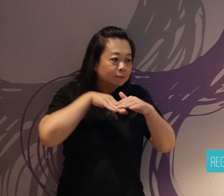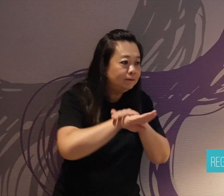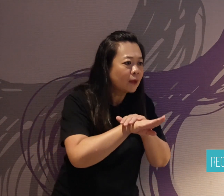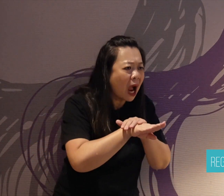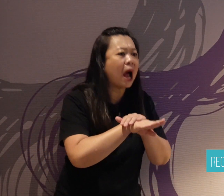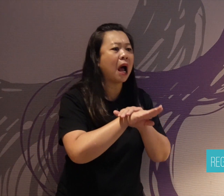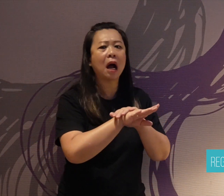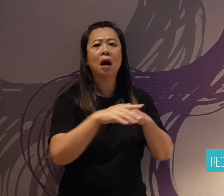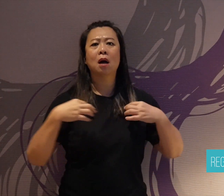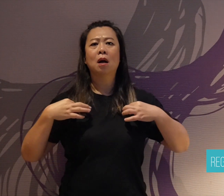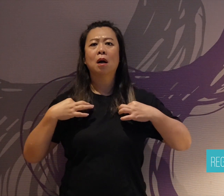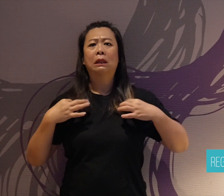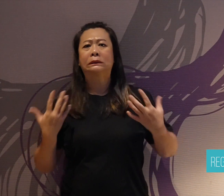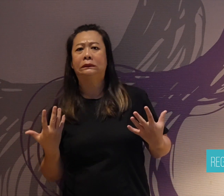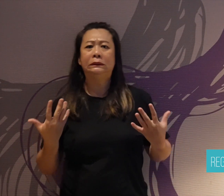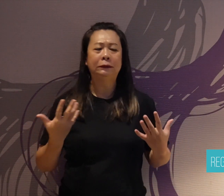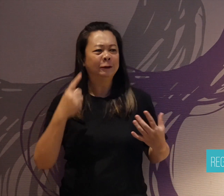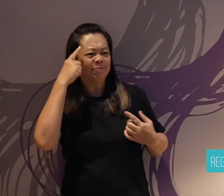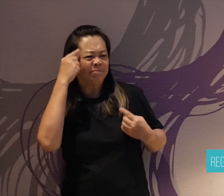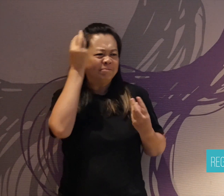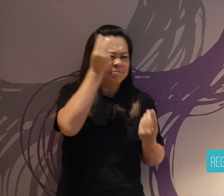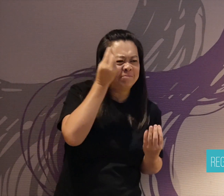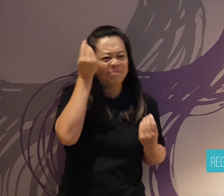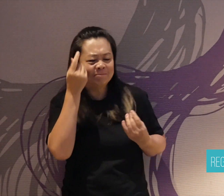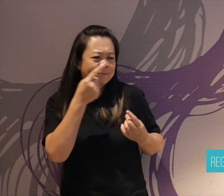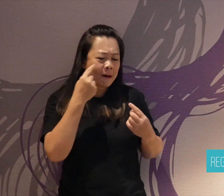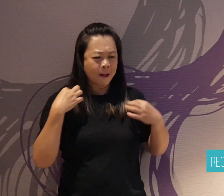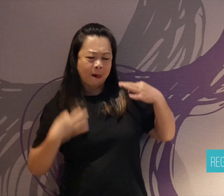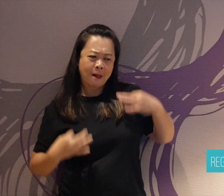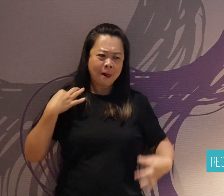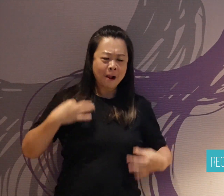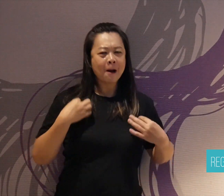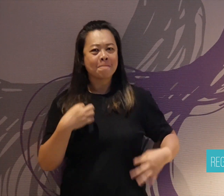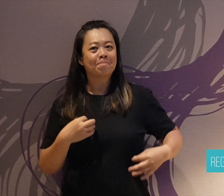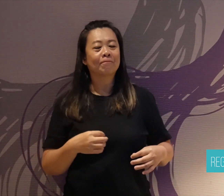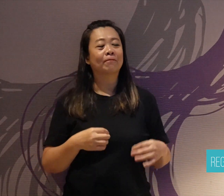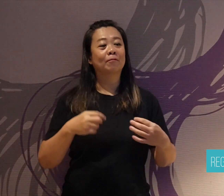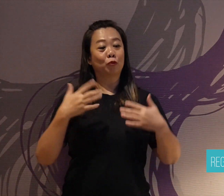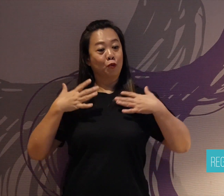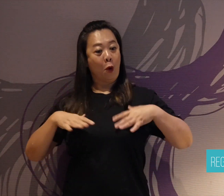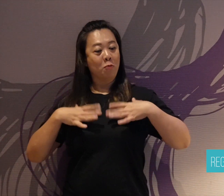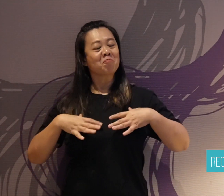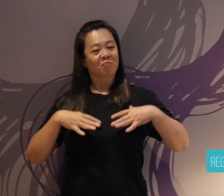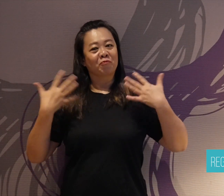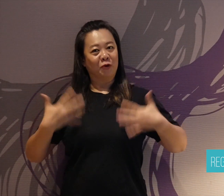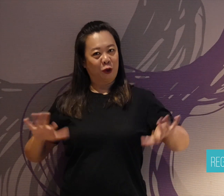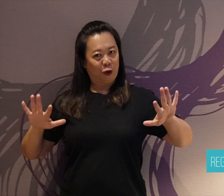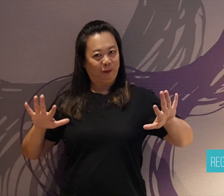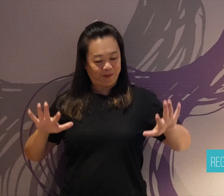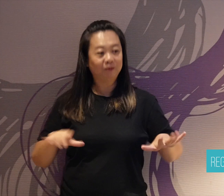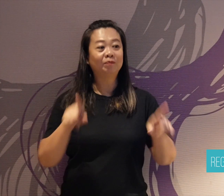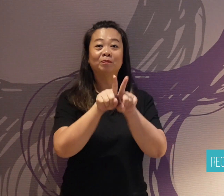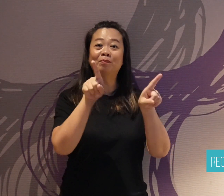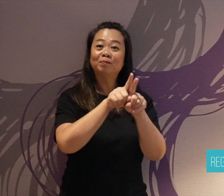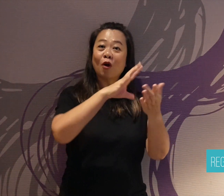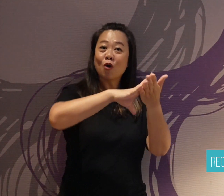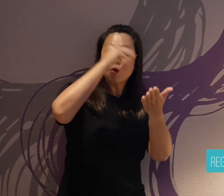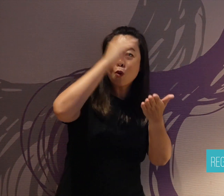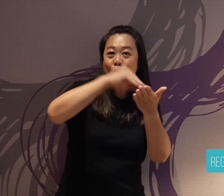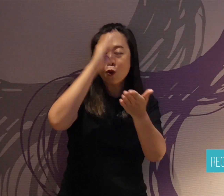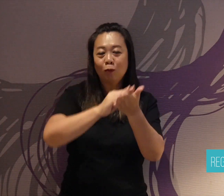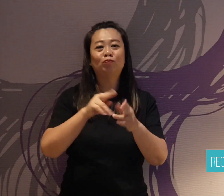performances within a short time. He also learnt International Sign.